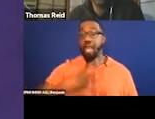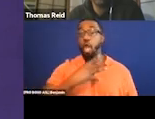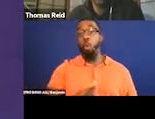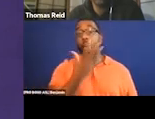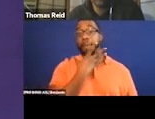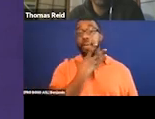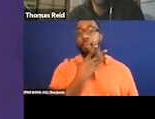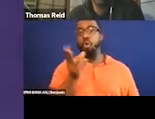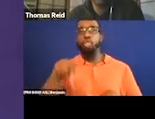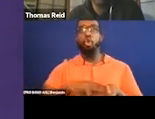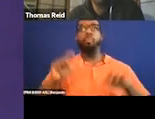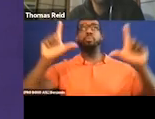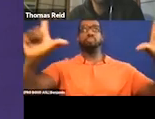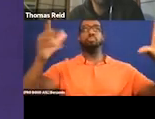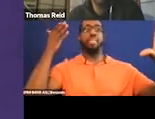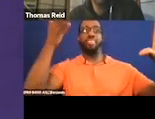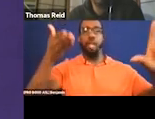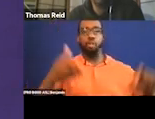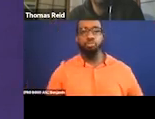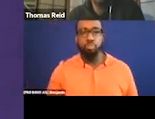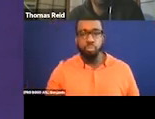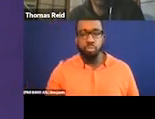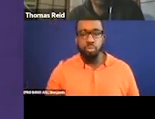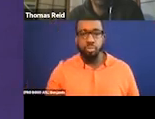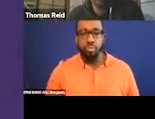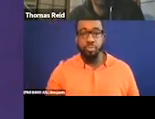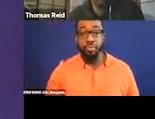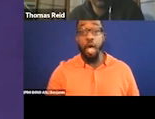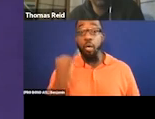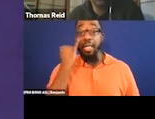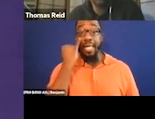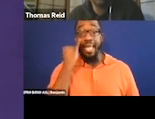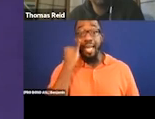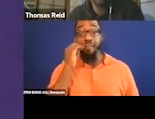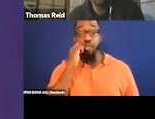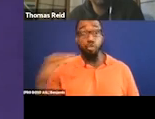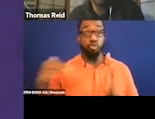indicative information, erases people of color from the screen after we finally made it there.